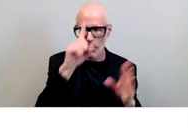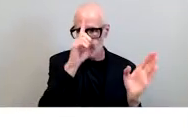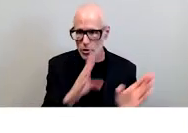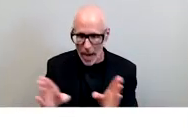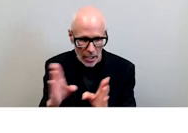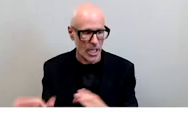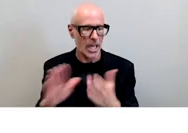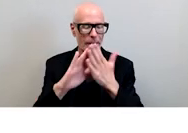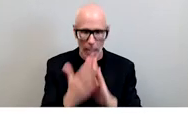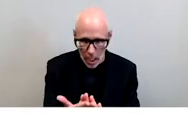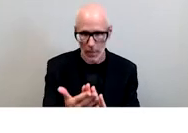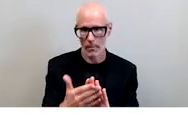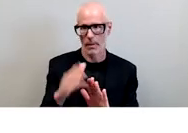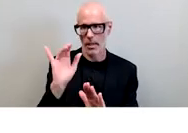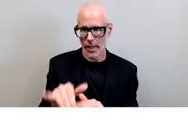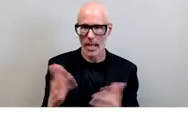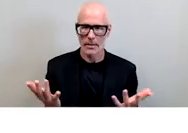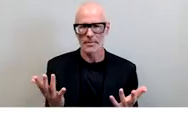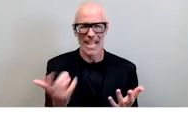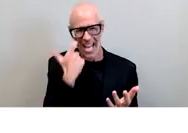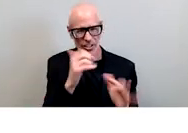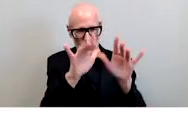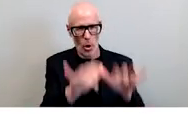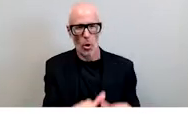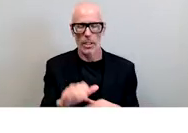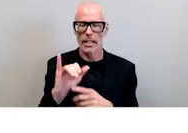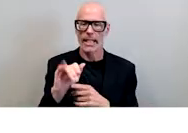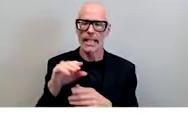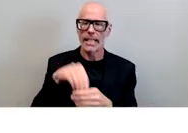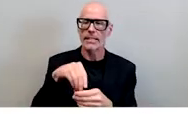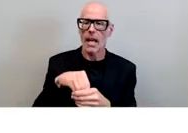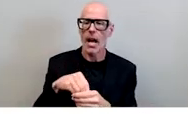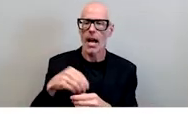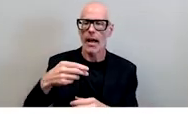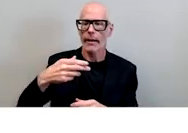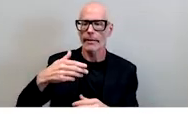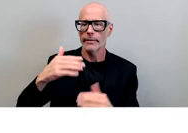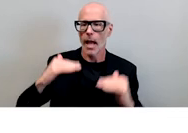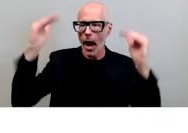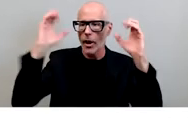anti-racist look i wrote a piece in inside higher ed it's publicly available just simply go to usc